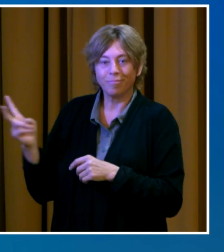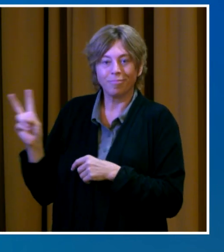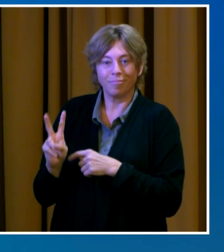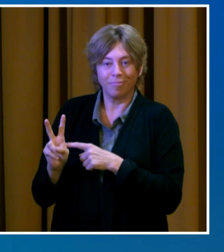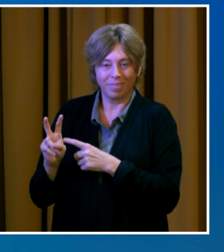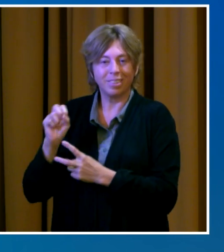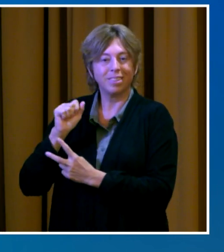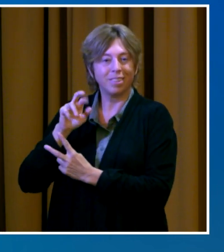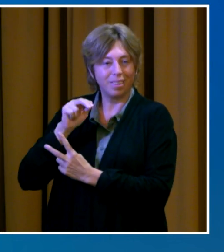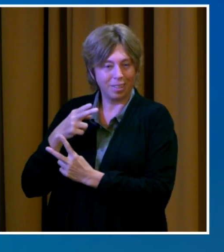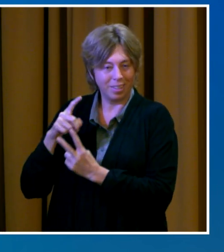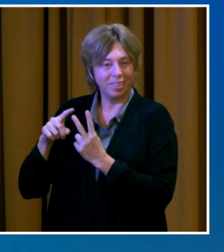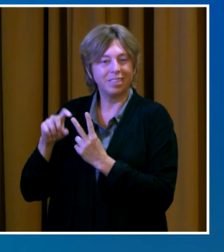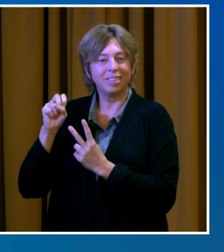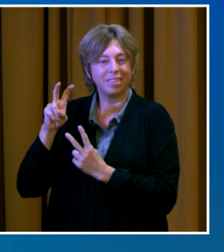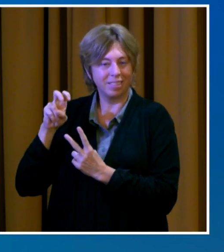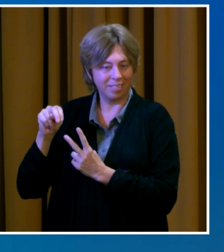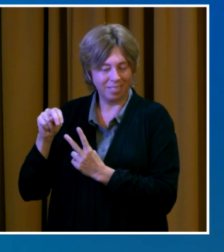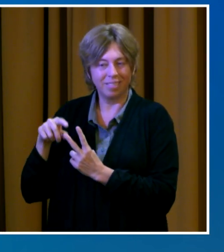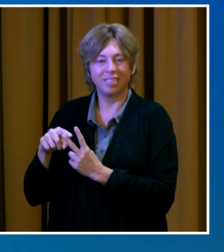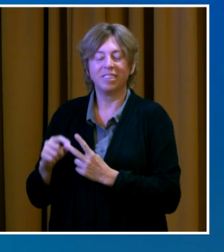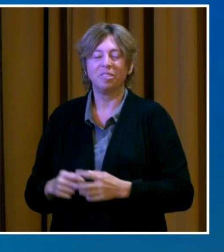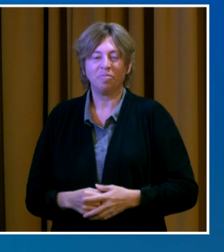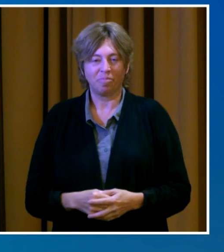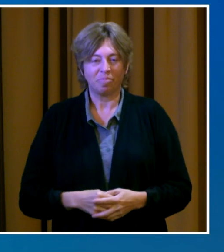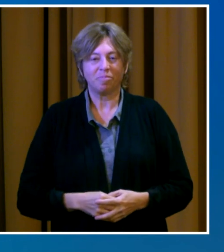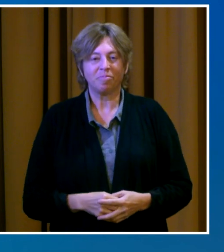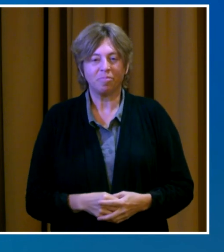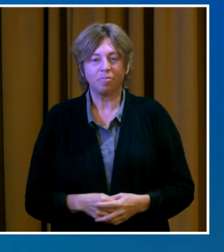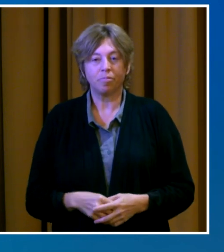Over the last two weeks, our community has seen a spike in